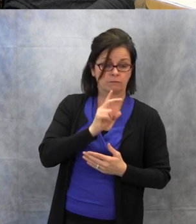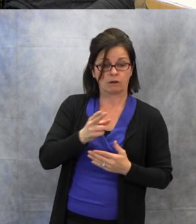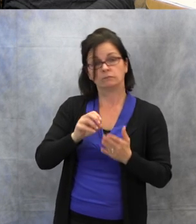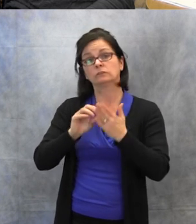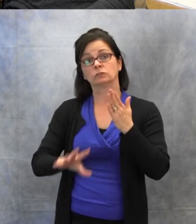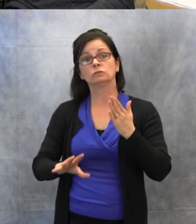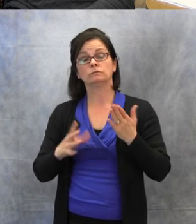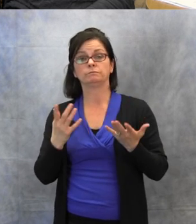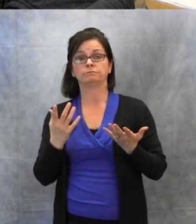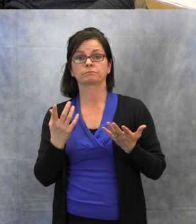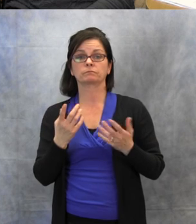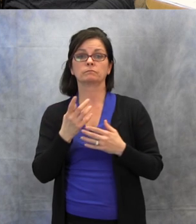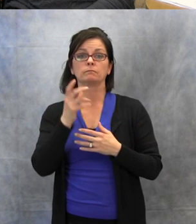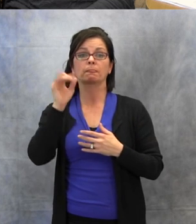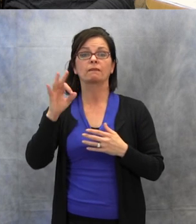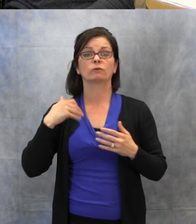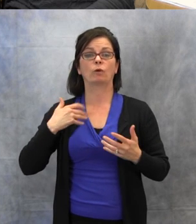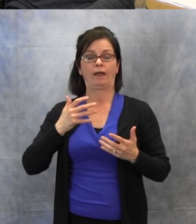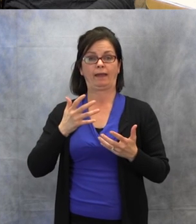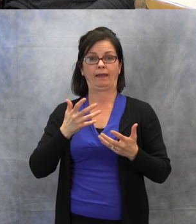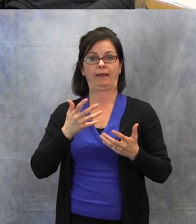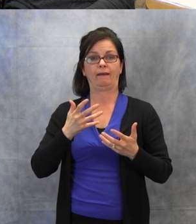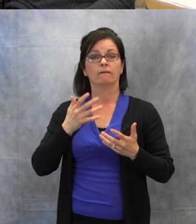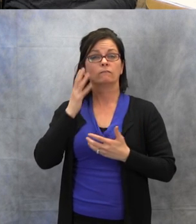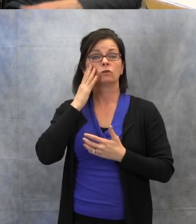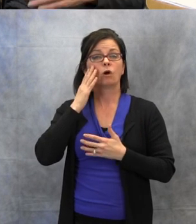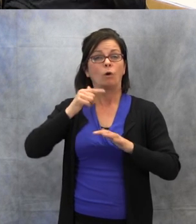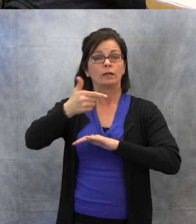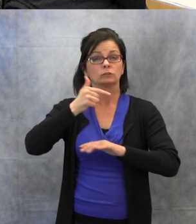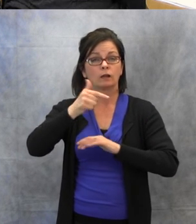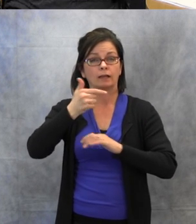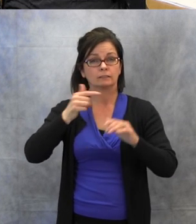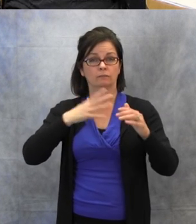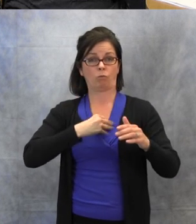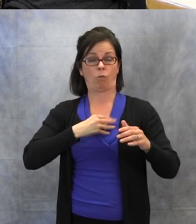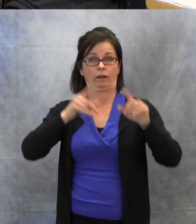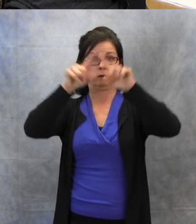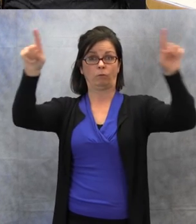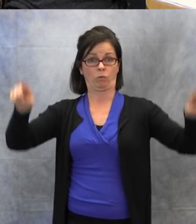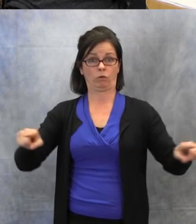are if you have interactive whiteboards to show